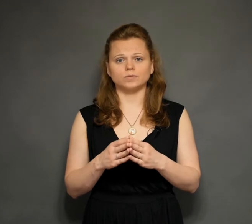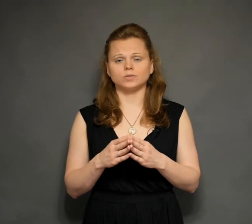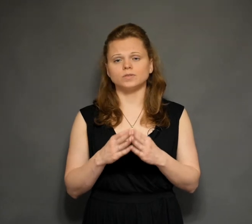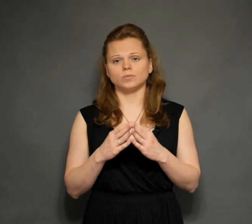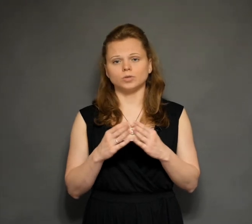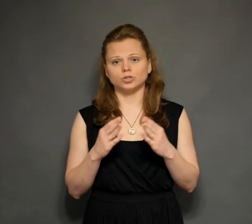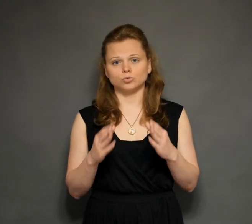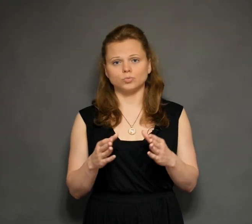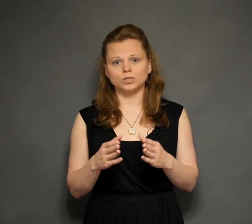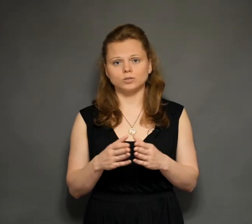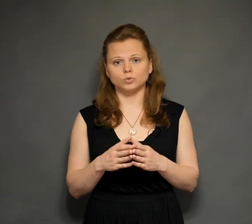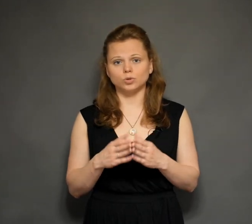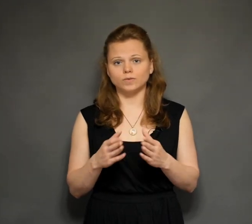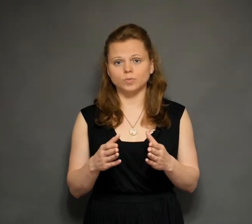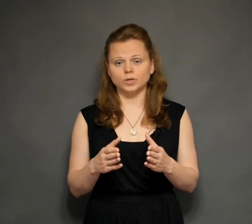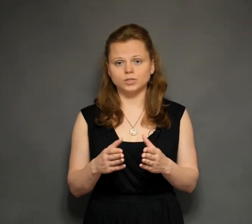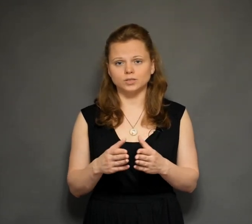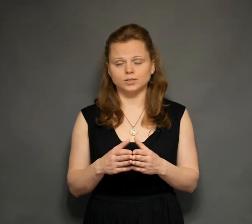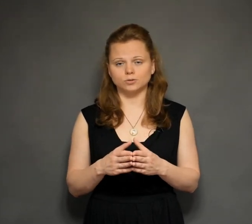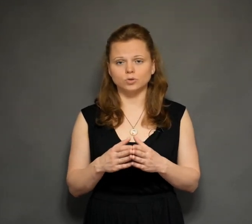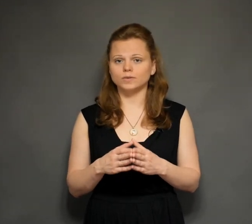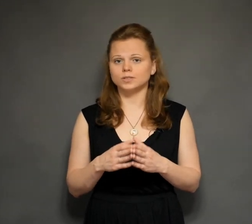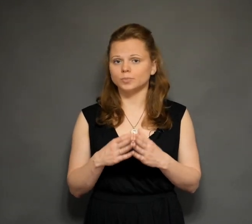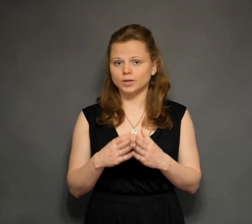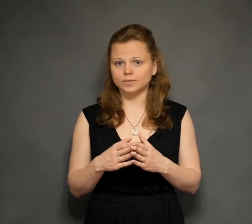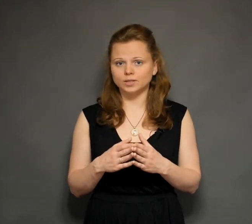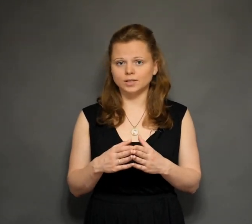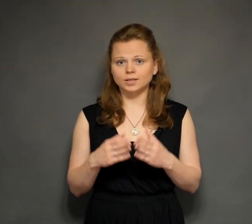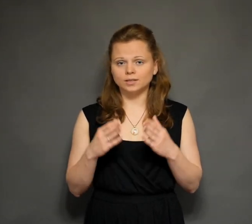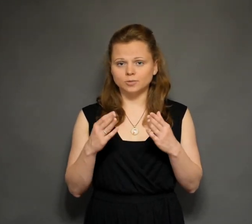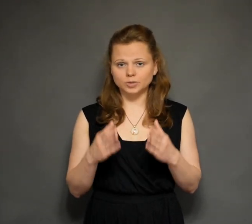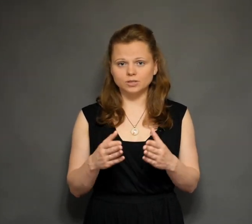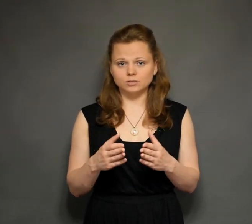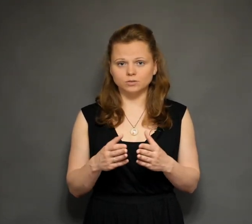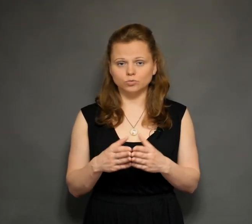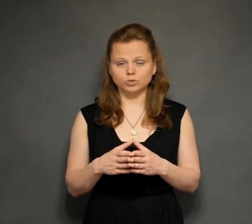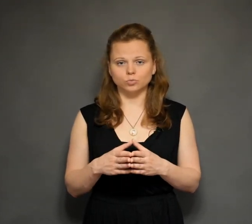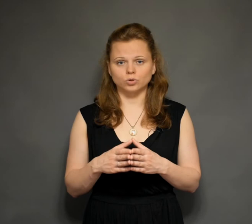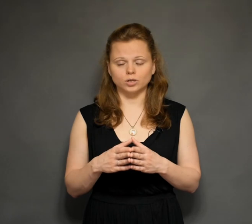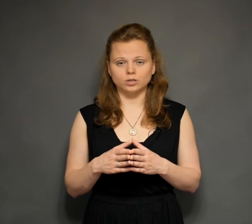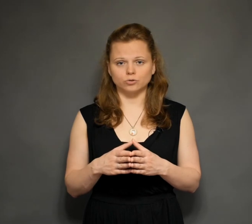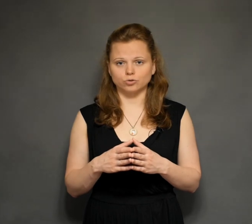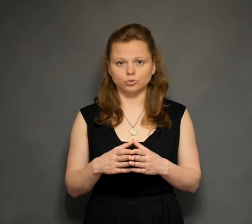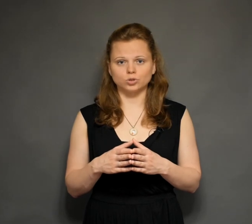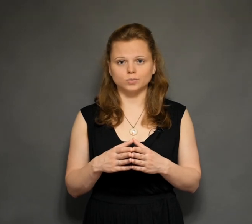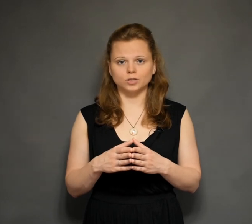and wherever it seems appropriate to you where to turn to you, and soon you be directed to the correct storage,